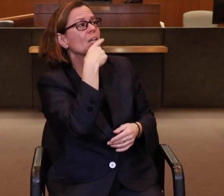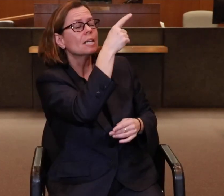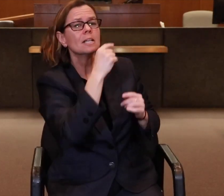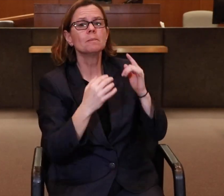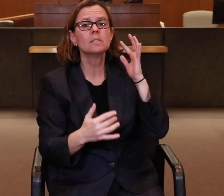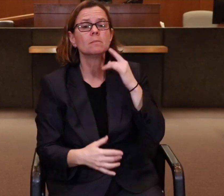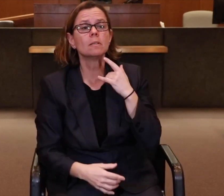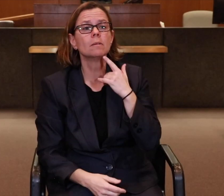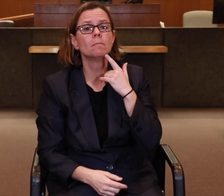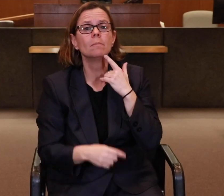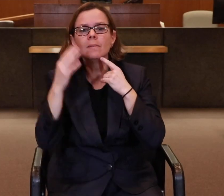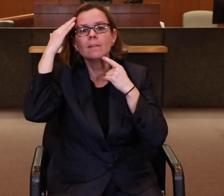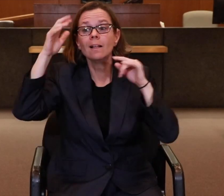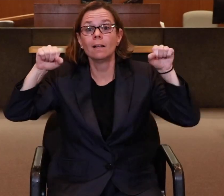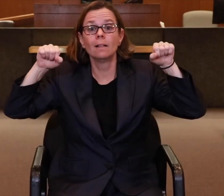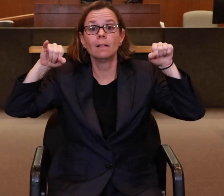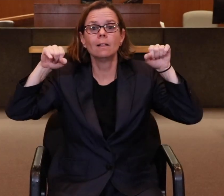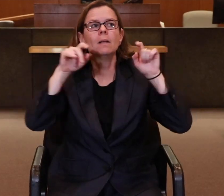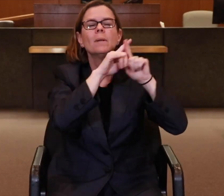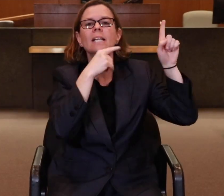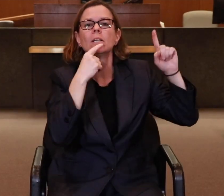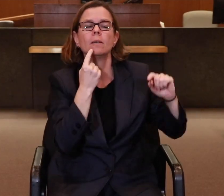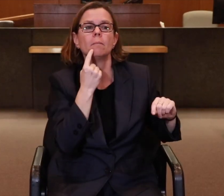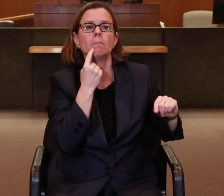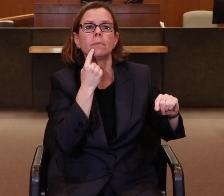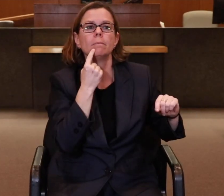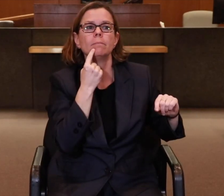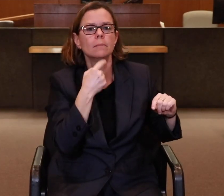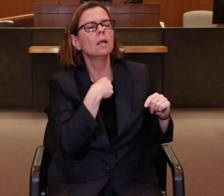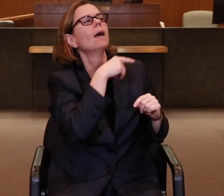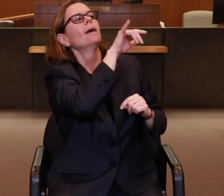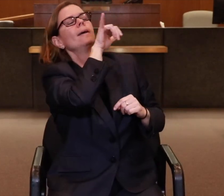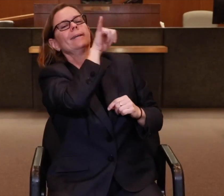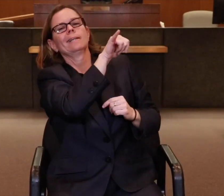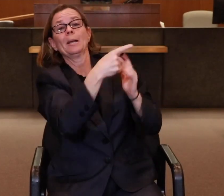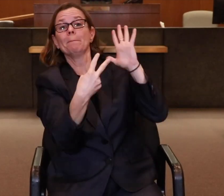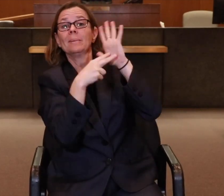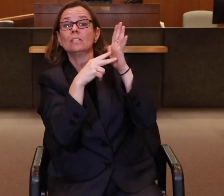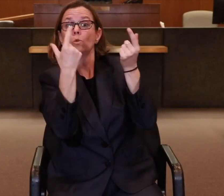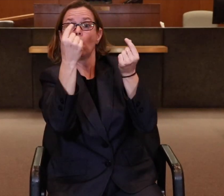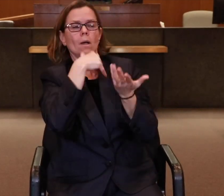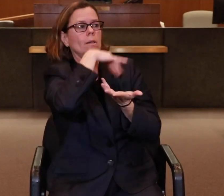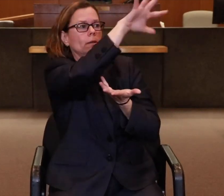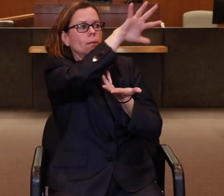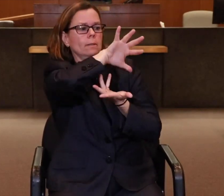It’s very similar to hearing people with their tone or lack of facial expressions, I also can take that information